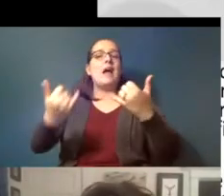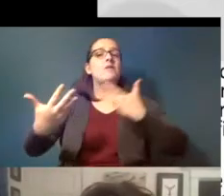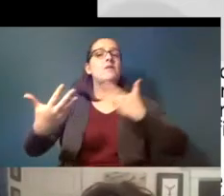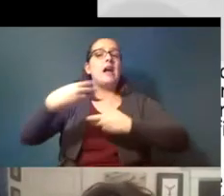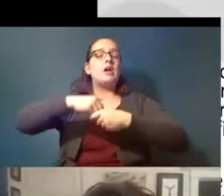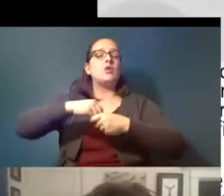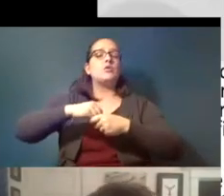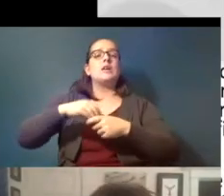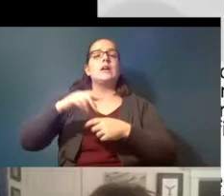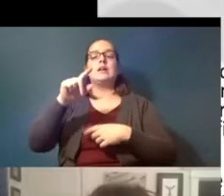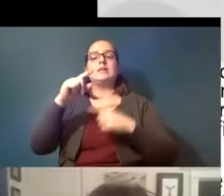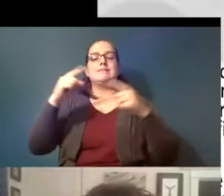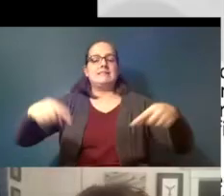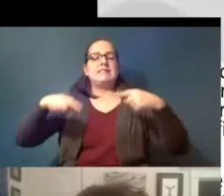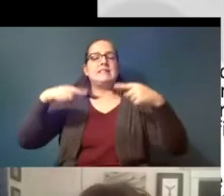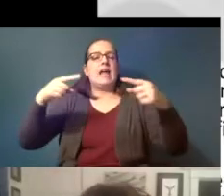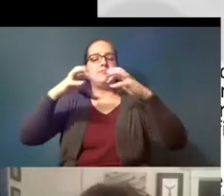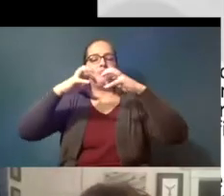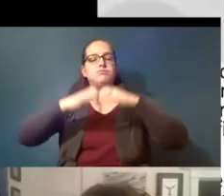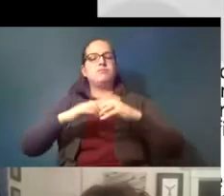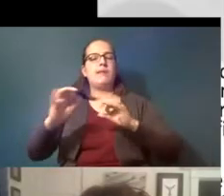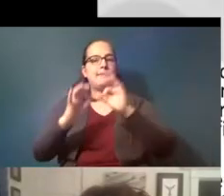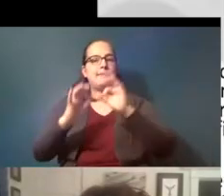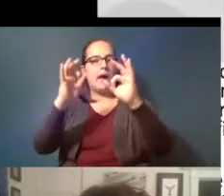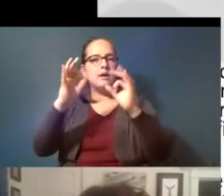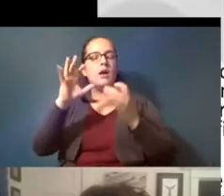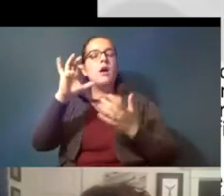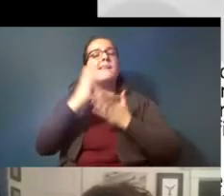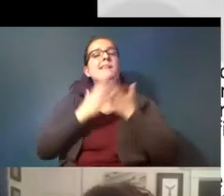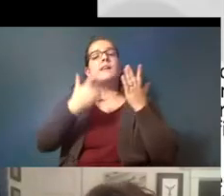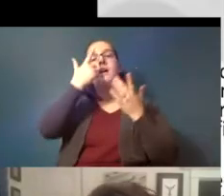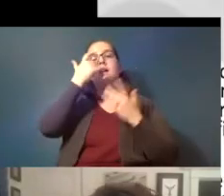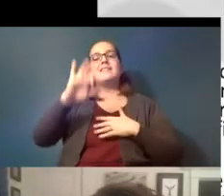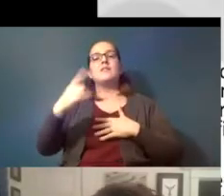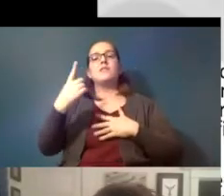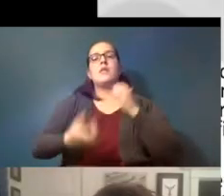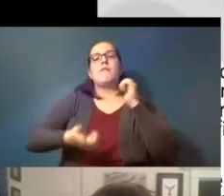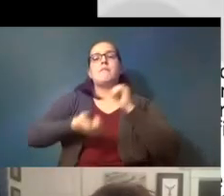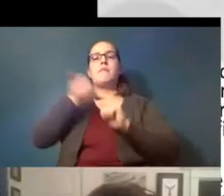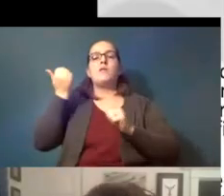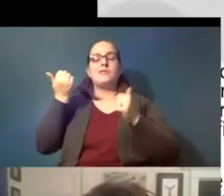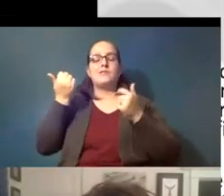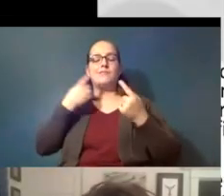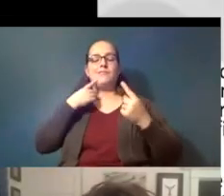particles in part because that is one of the most prevalent pollutants that's been found